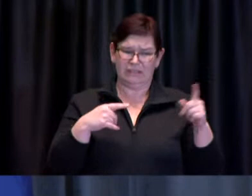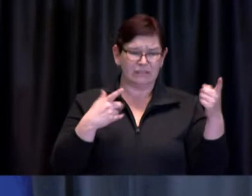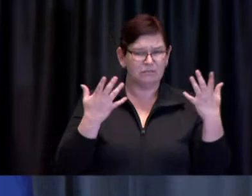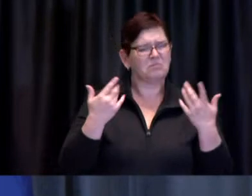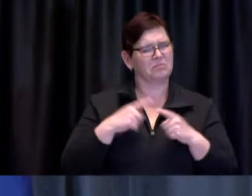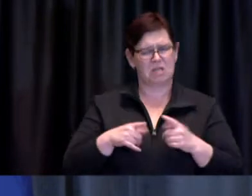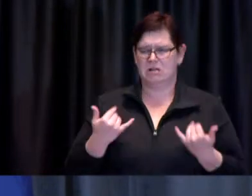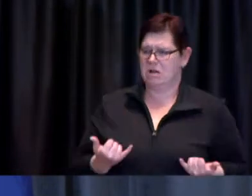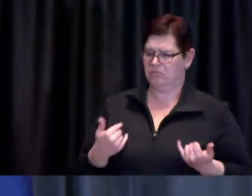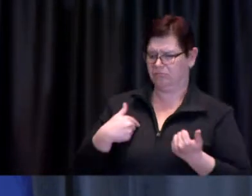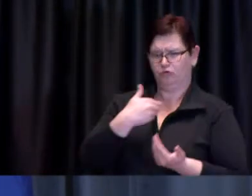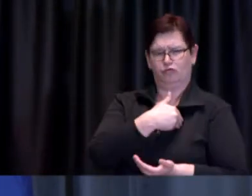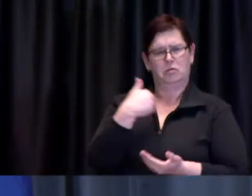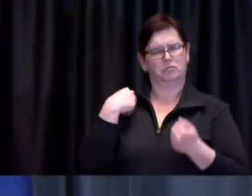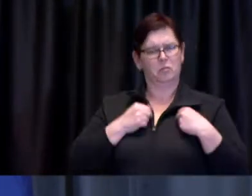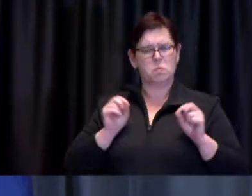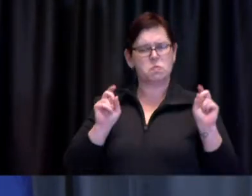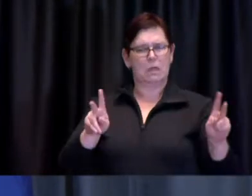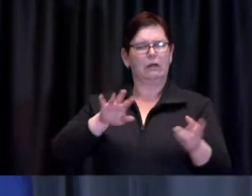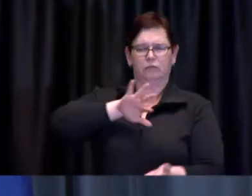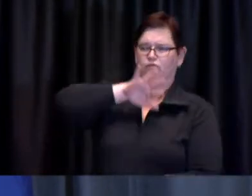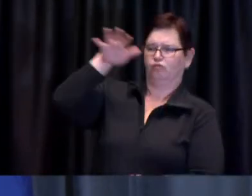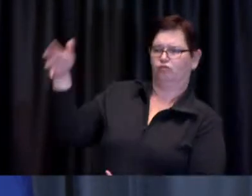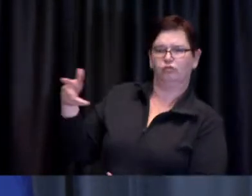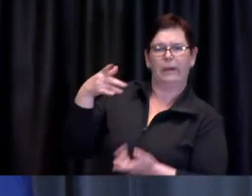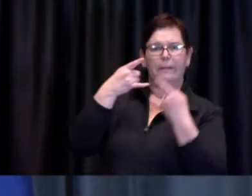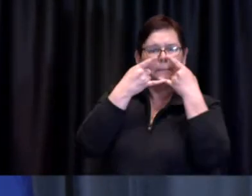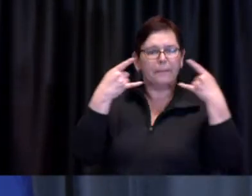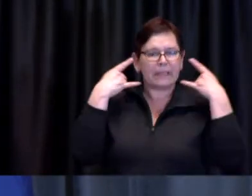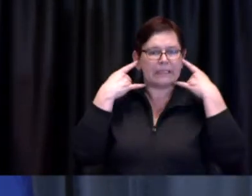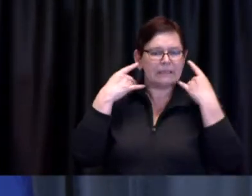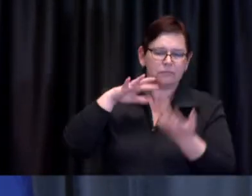while ensuring that our incident management system continues to support